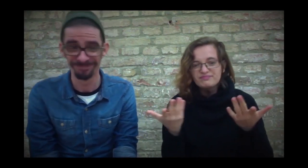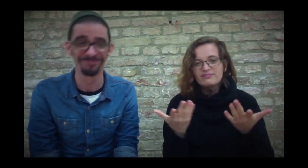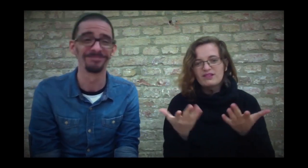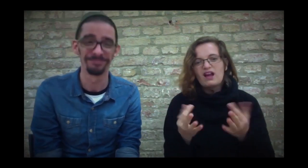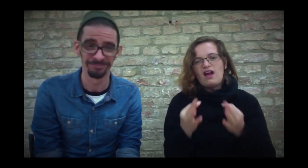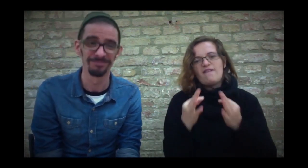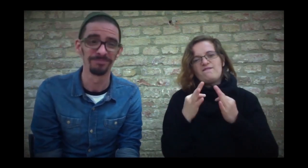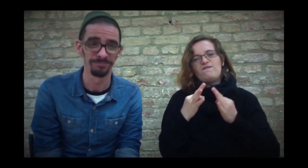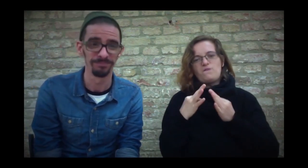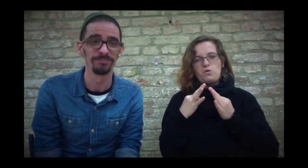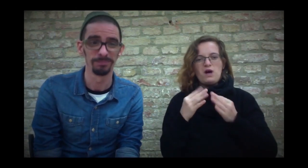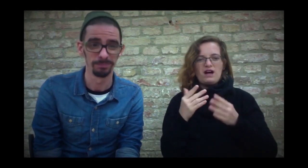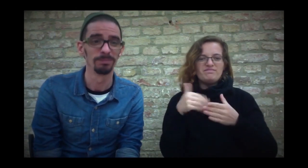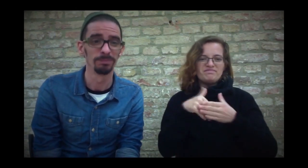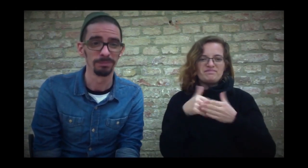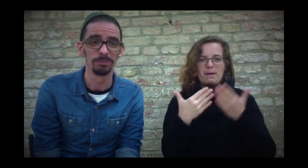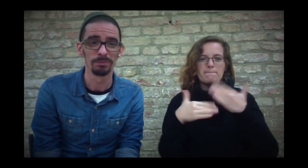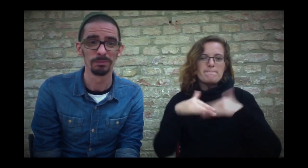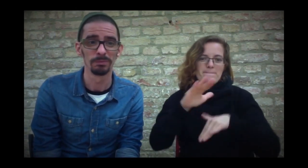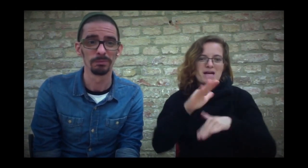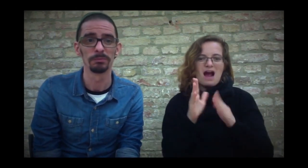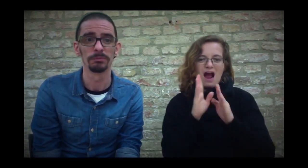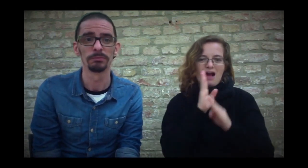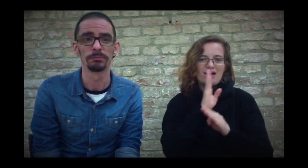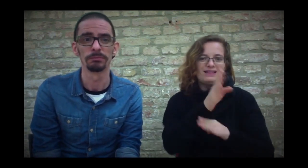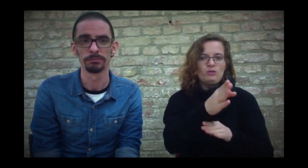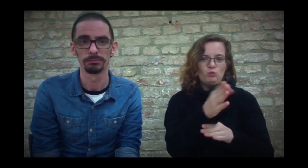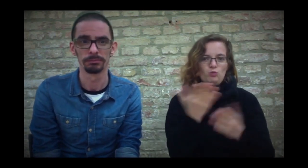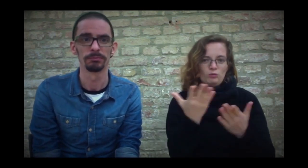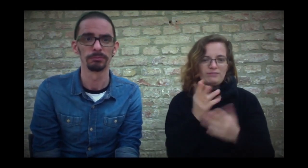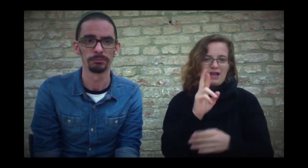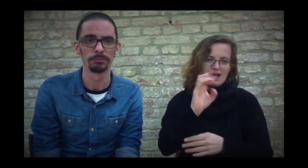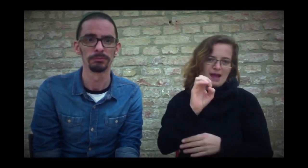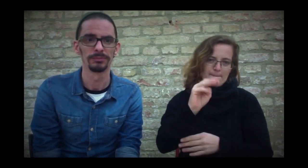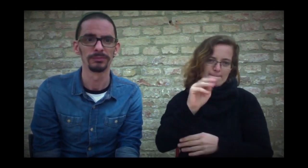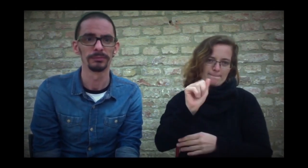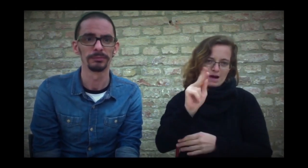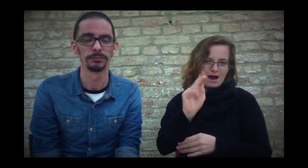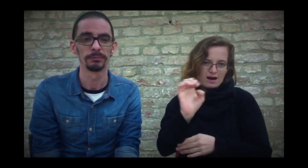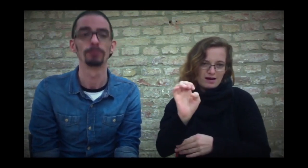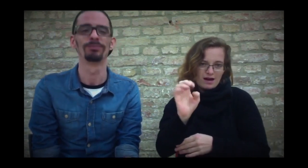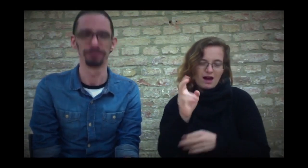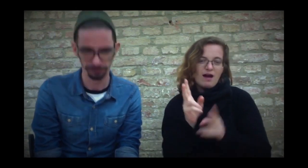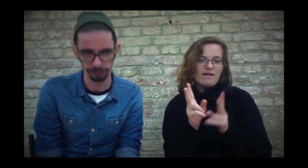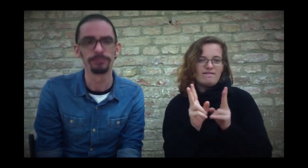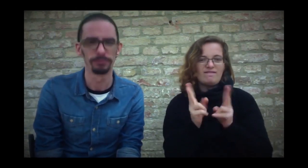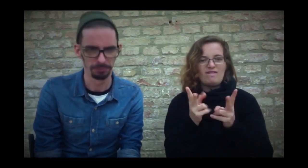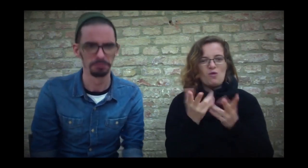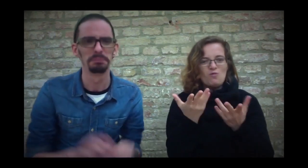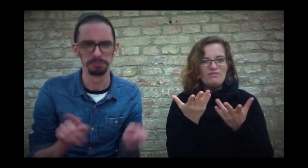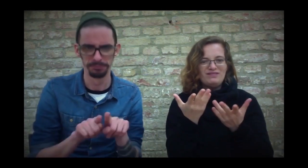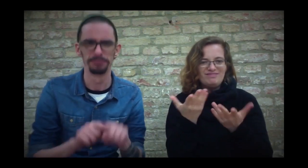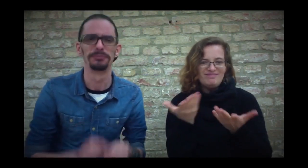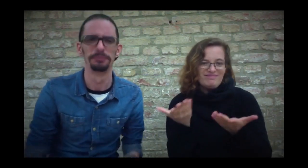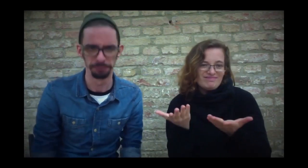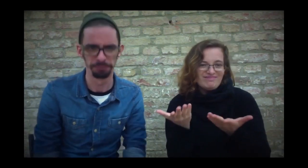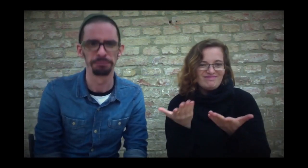I've a notion that the new CHARMED series is a REMAKE. I think so too.